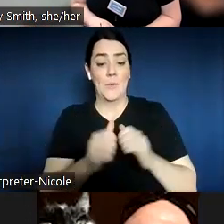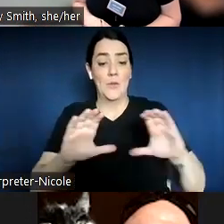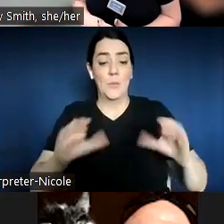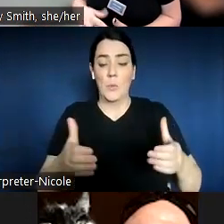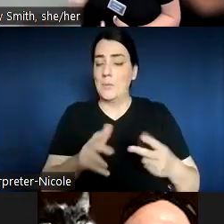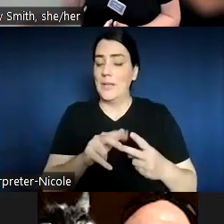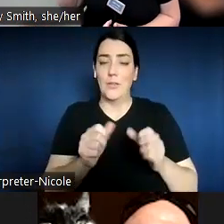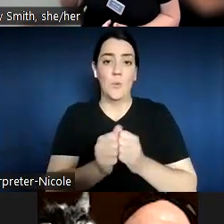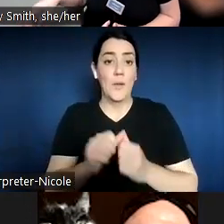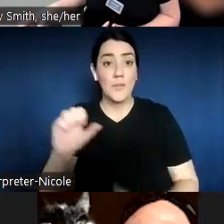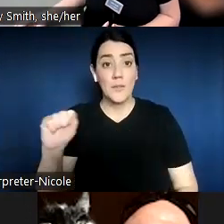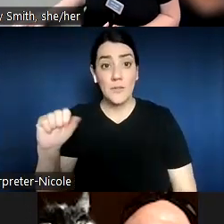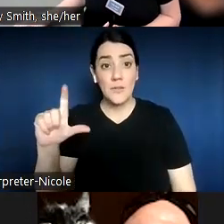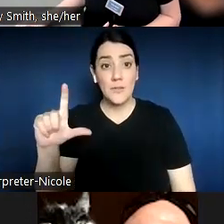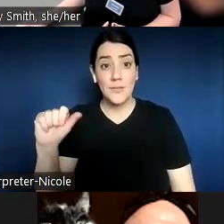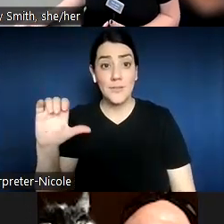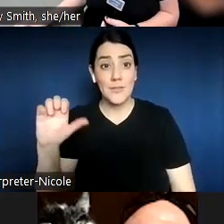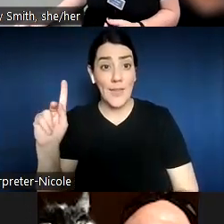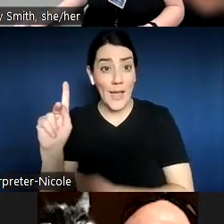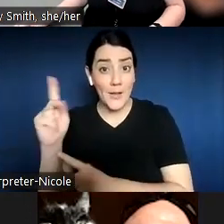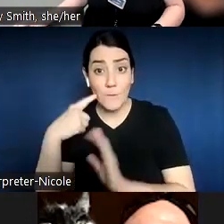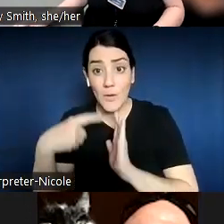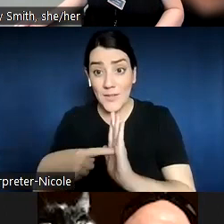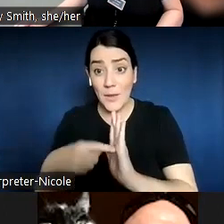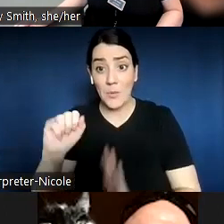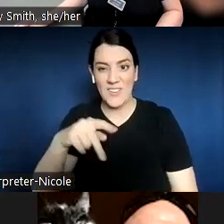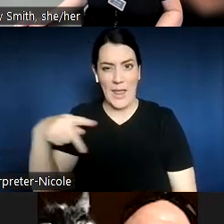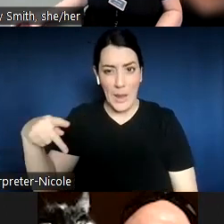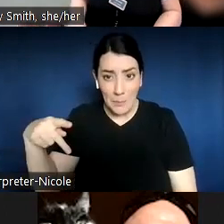I'm still in the process of figuring this out, but I just want to add too, that that